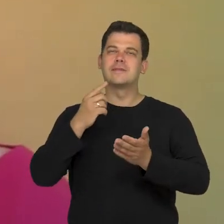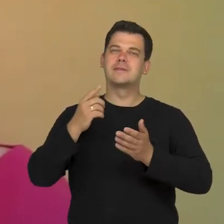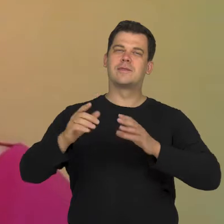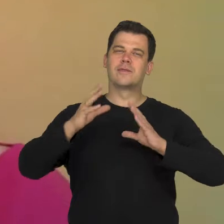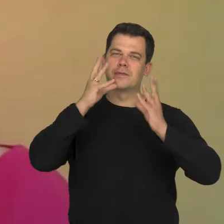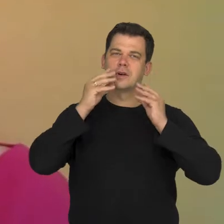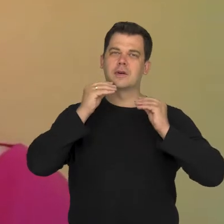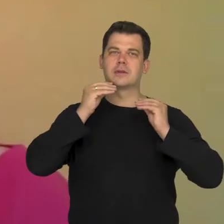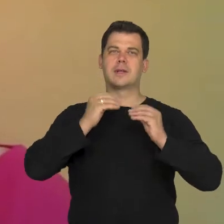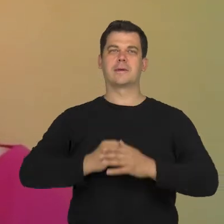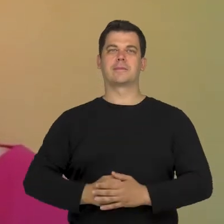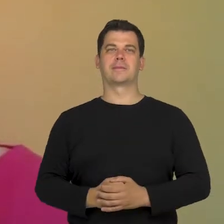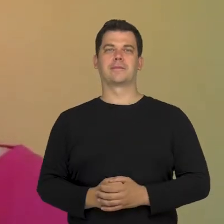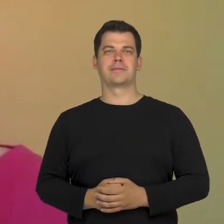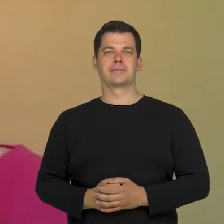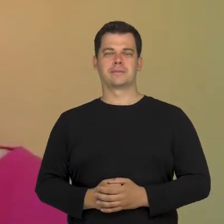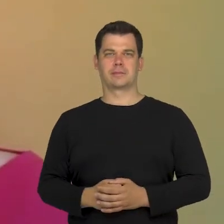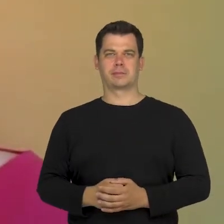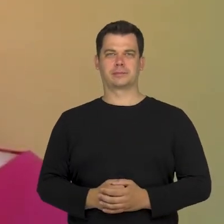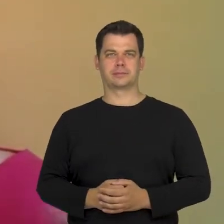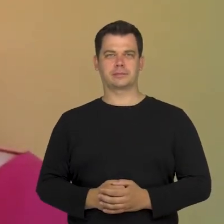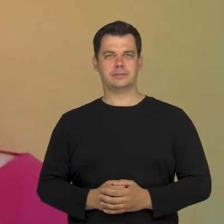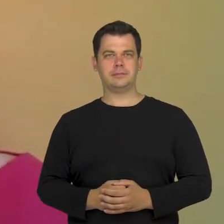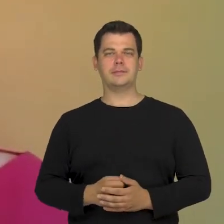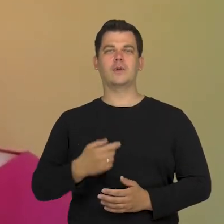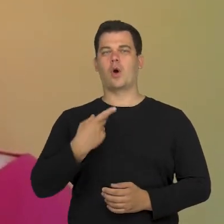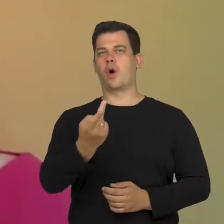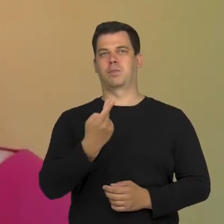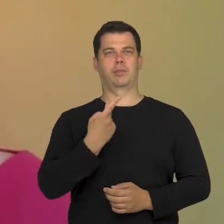mutual agreement.